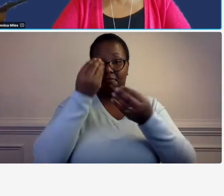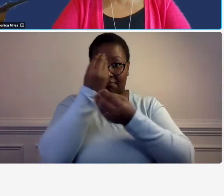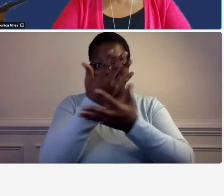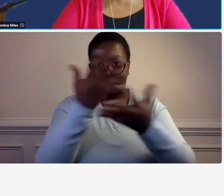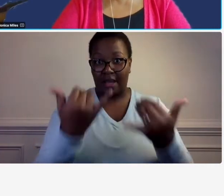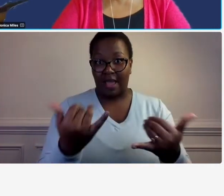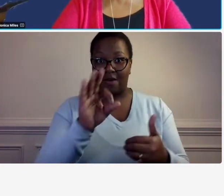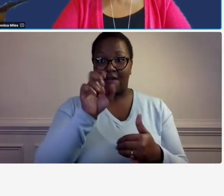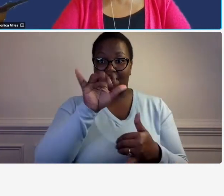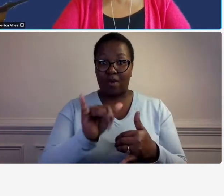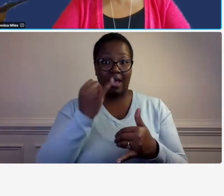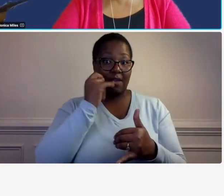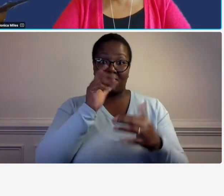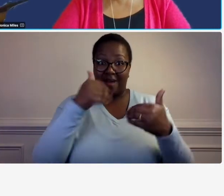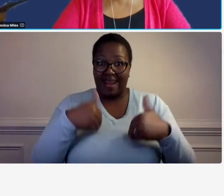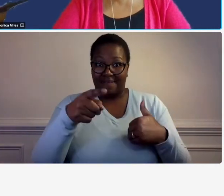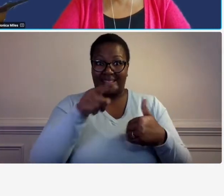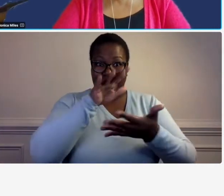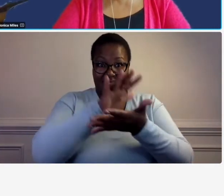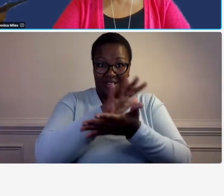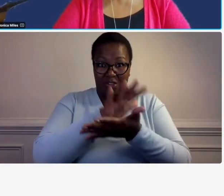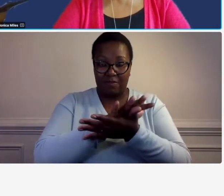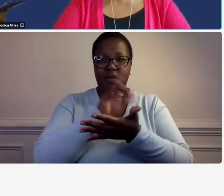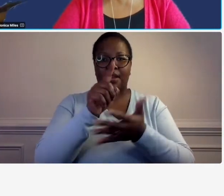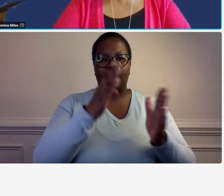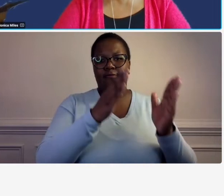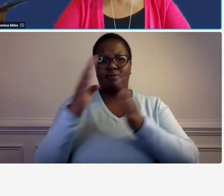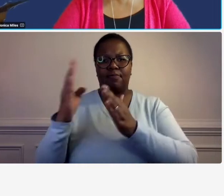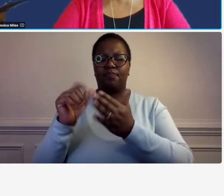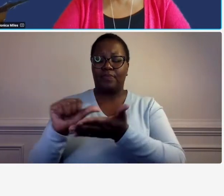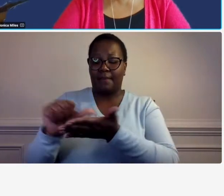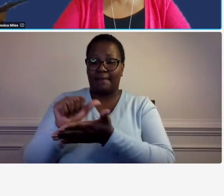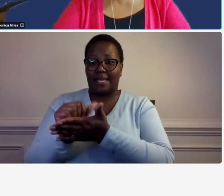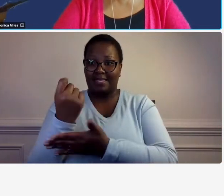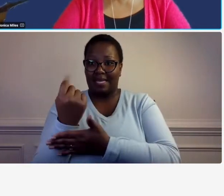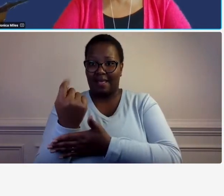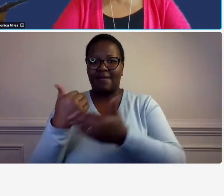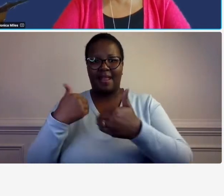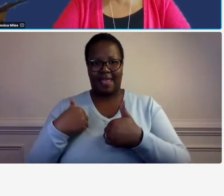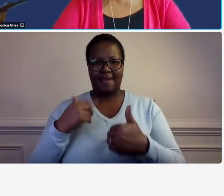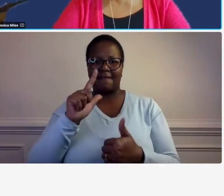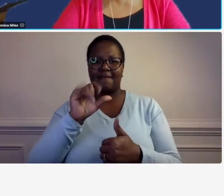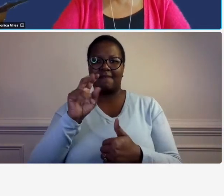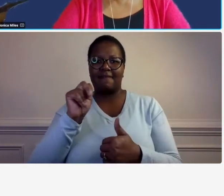this document there's a clickable link on page 11 of your participants guide so after this webinar